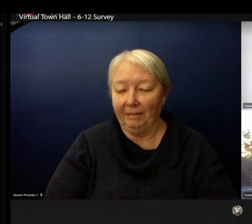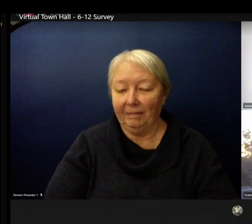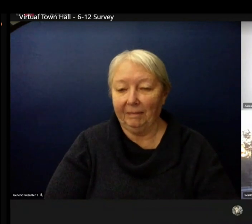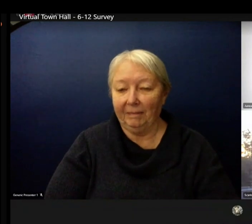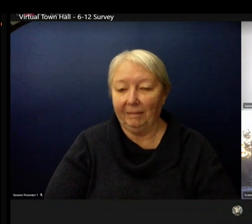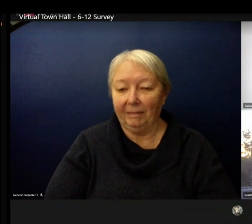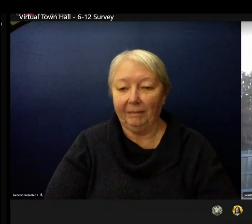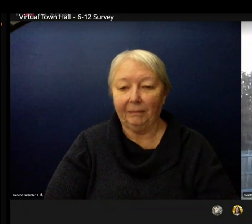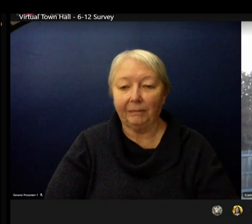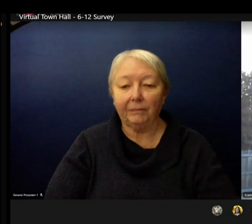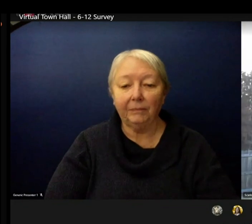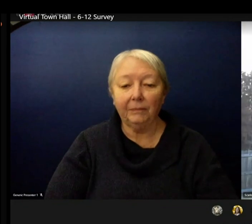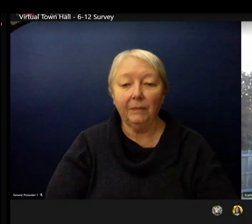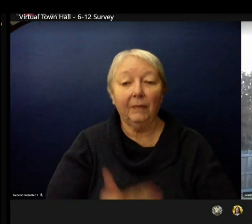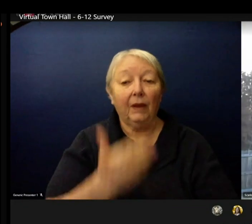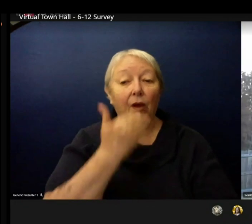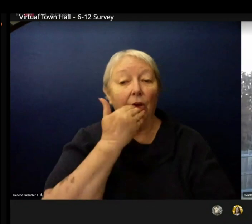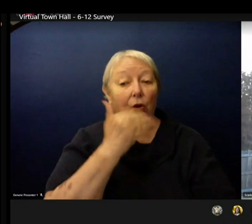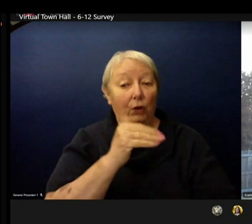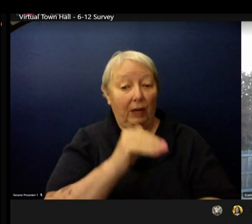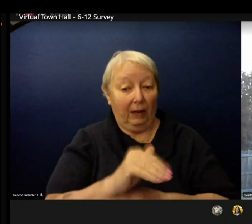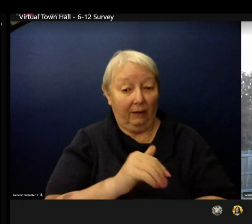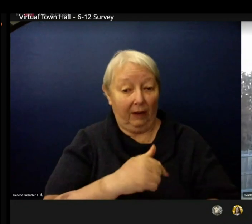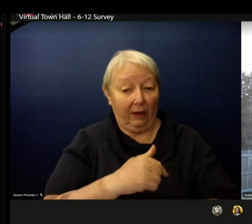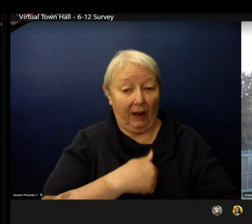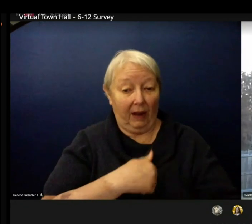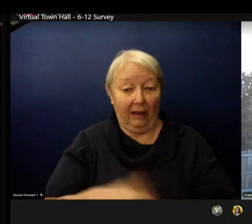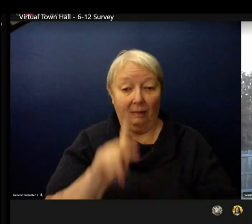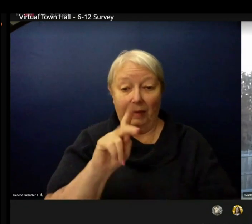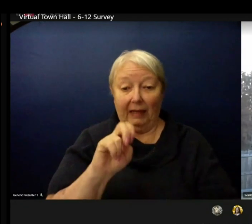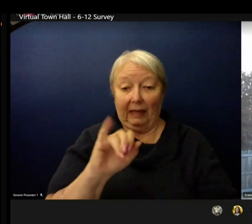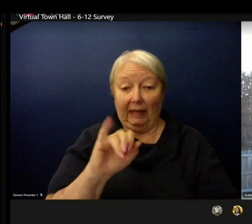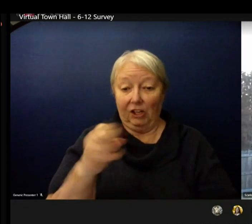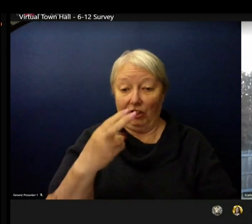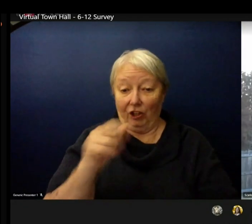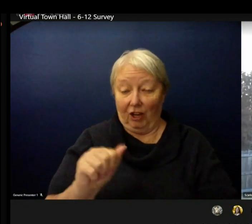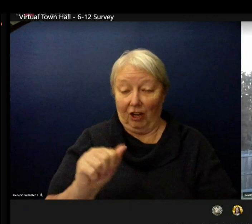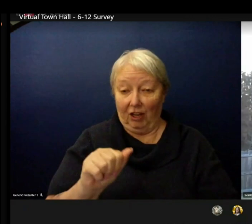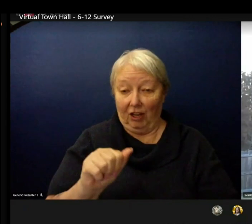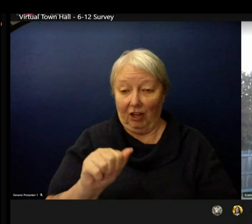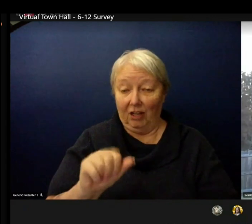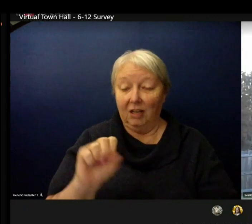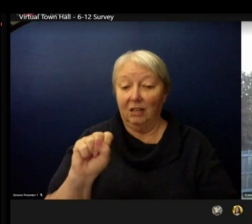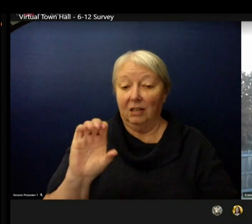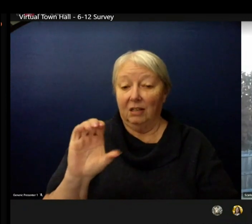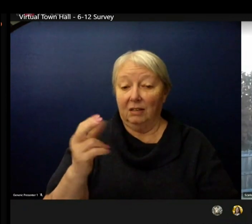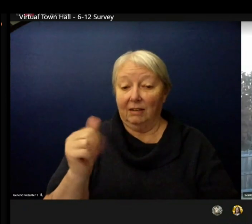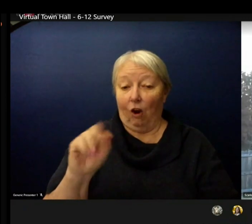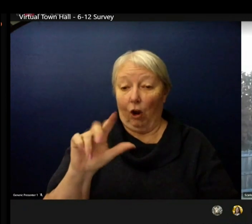Good evening, I'm Dr. Keisha Scarlett Chief Academic Officer. Superintendent Juneau thank you so much for having me